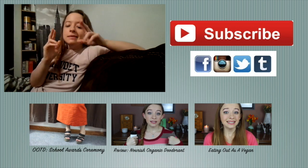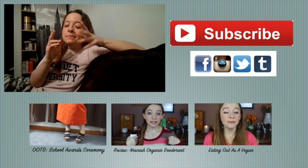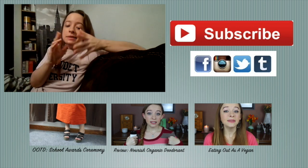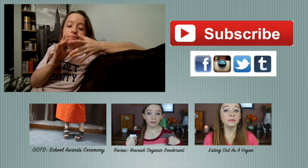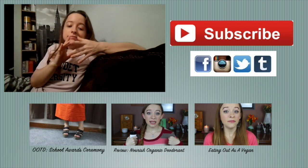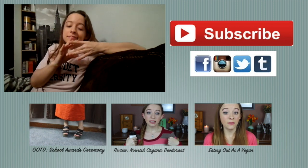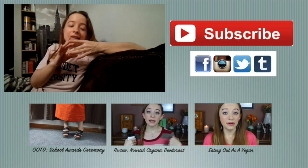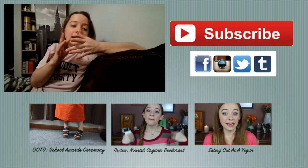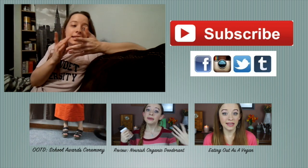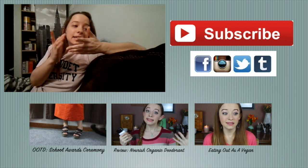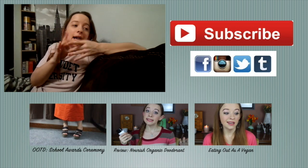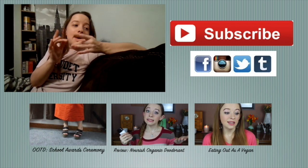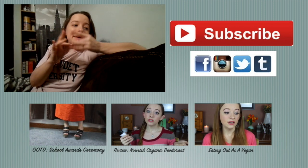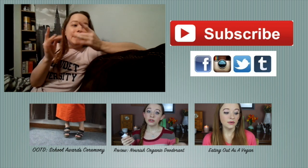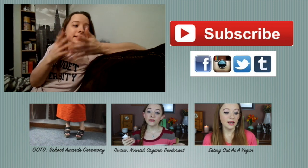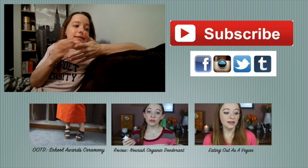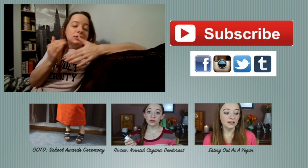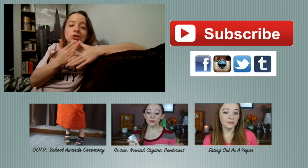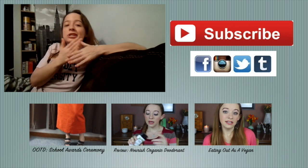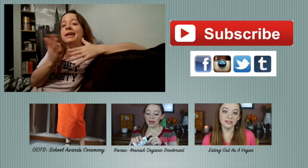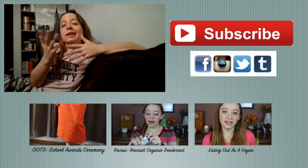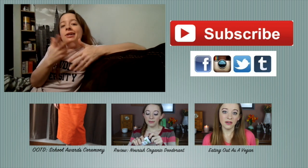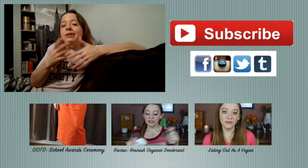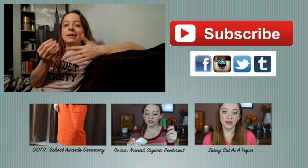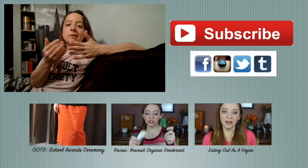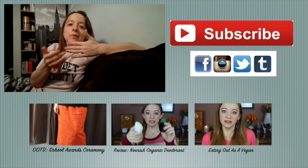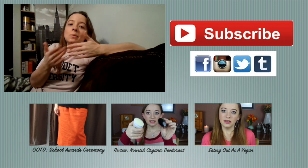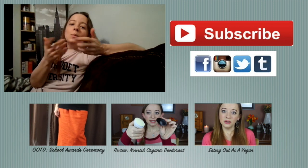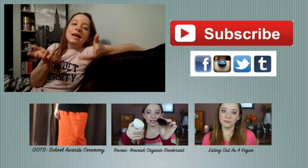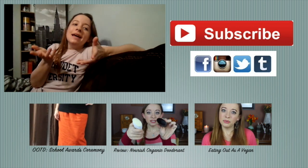them, and comment, and share, and